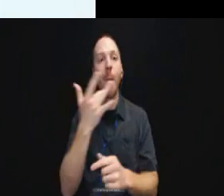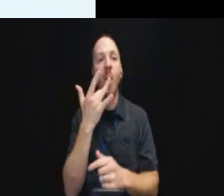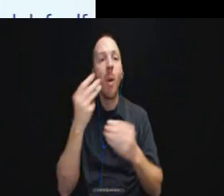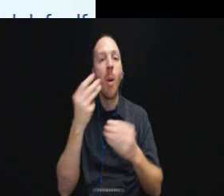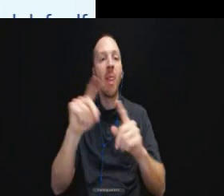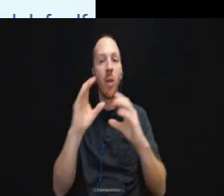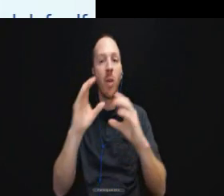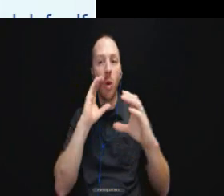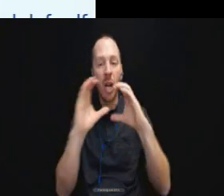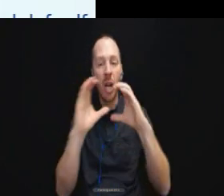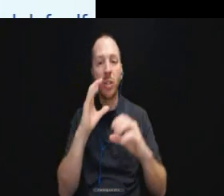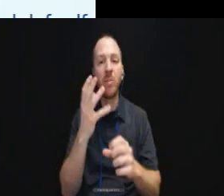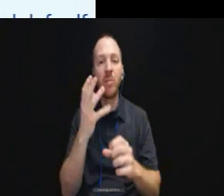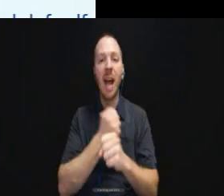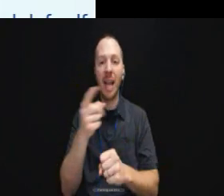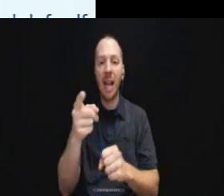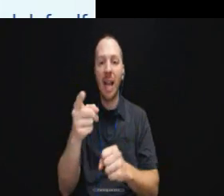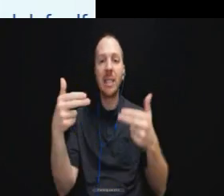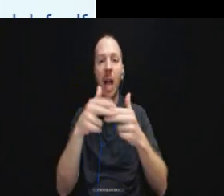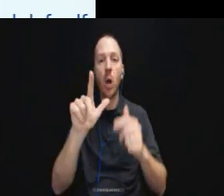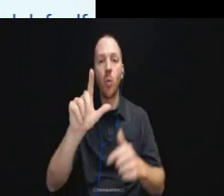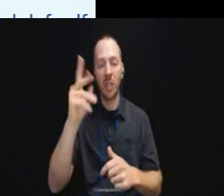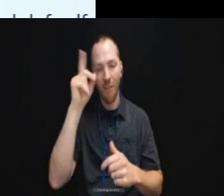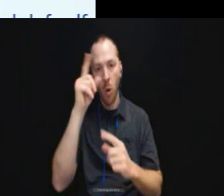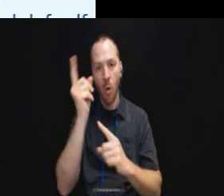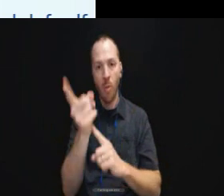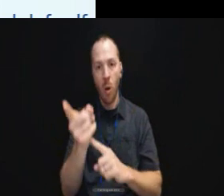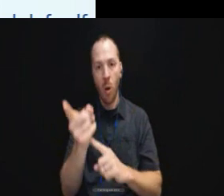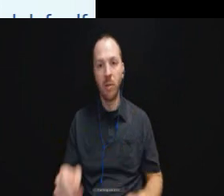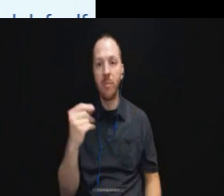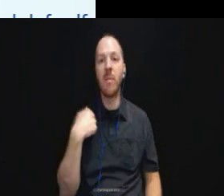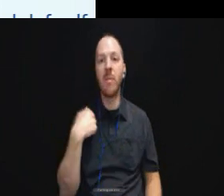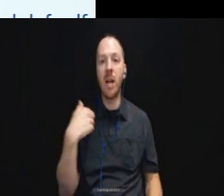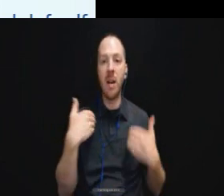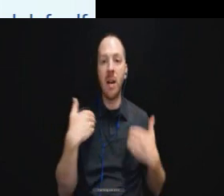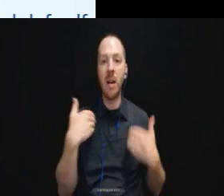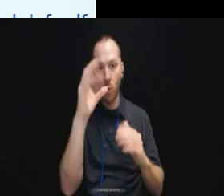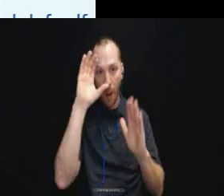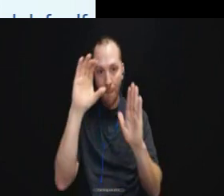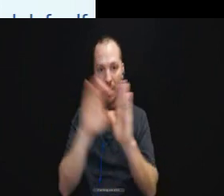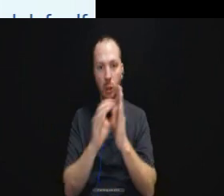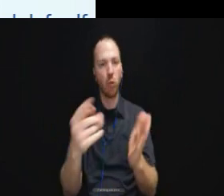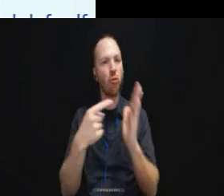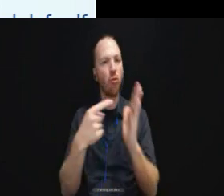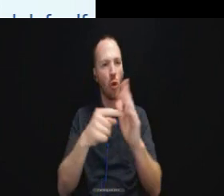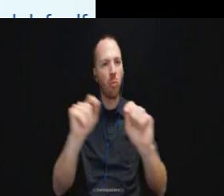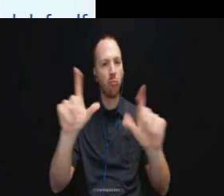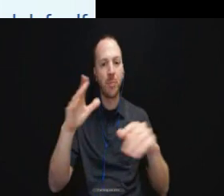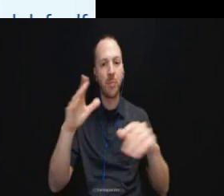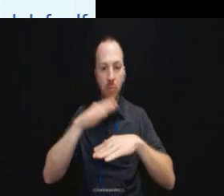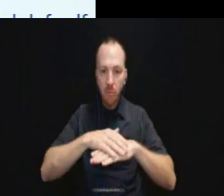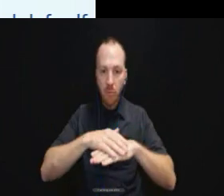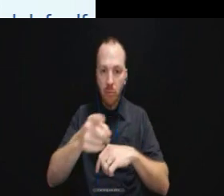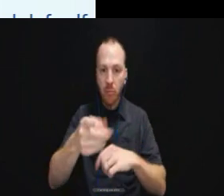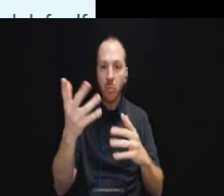So skip ahead to slide 26 and I have got two pictures here about what these communication